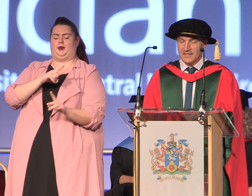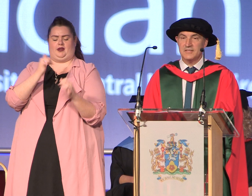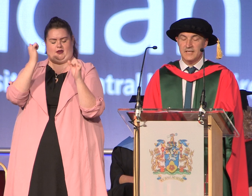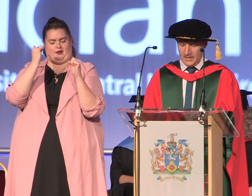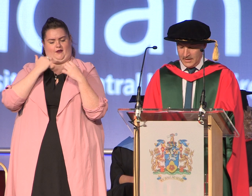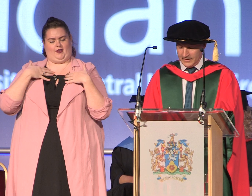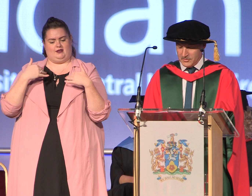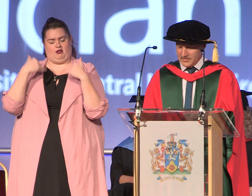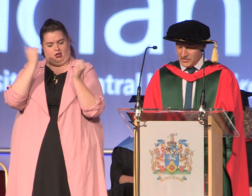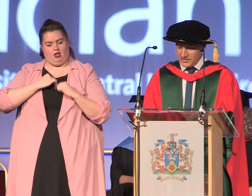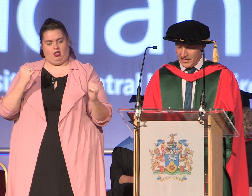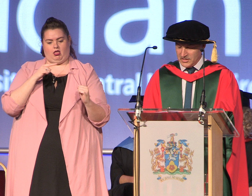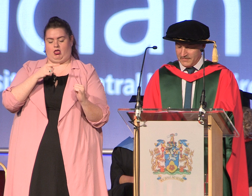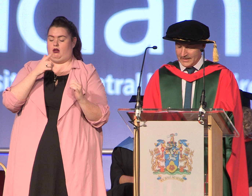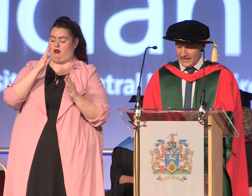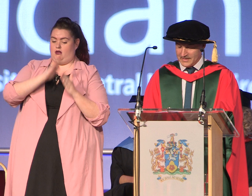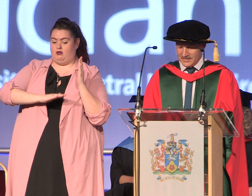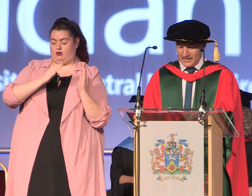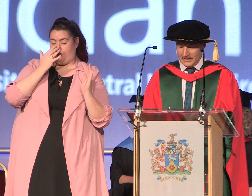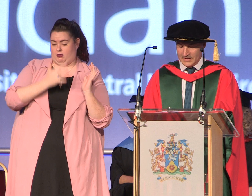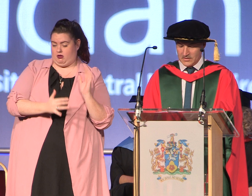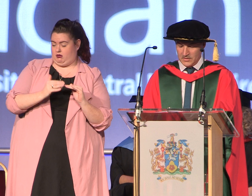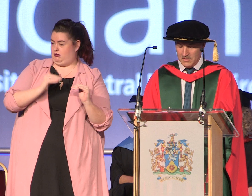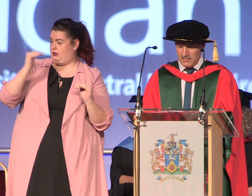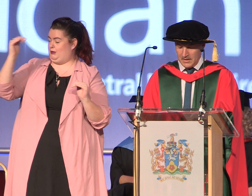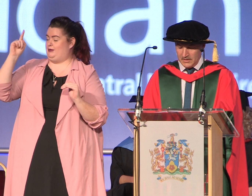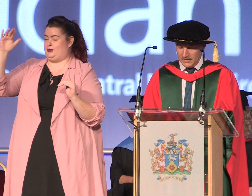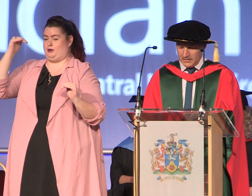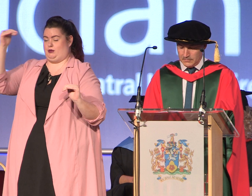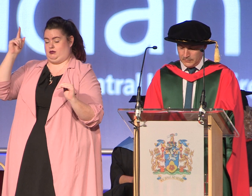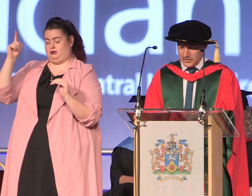Activity at the Transition Stage of Adolescents in Glasgow Youth the